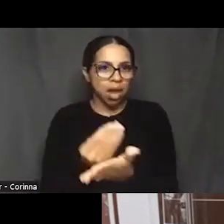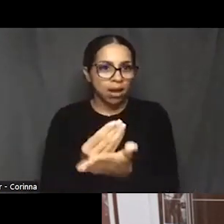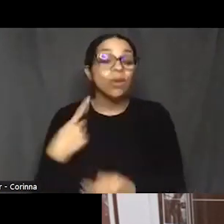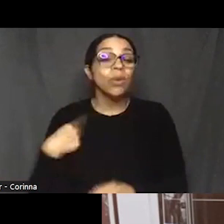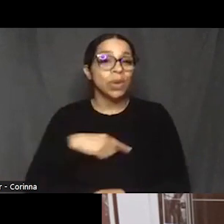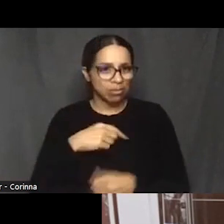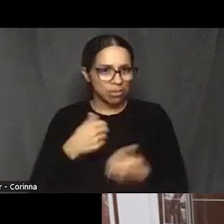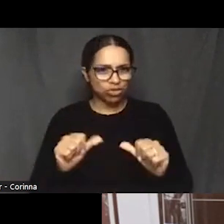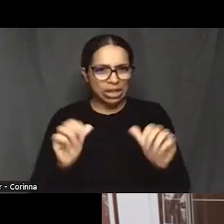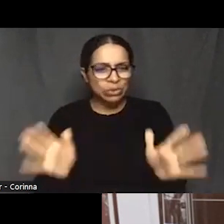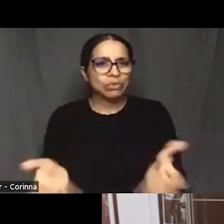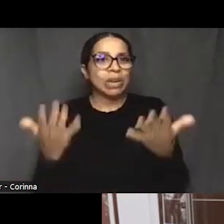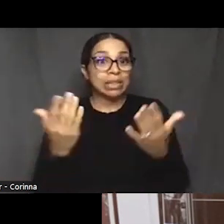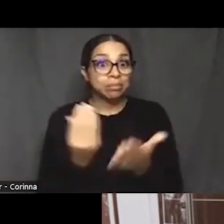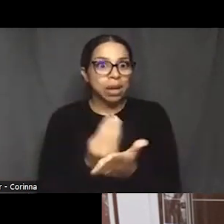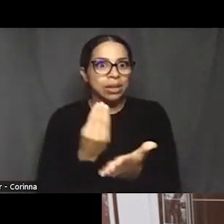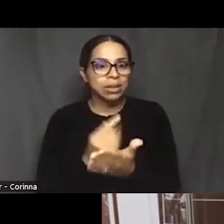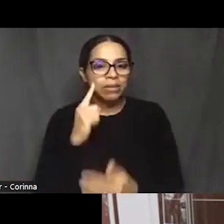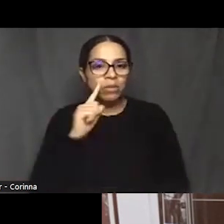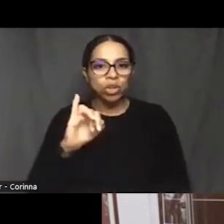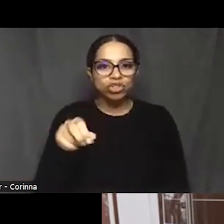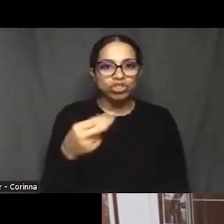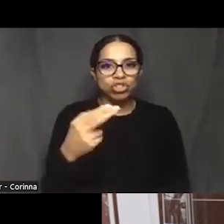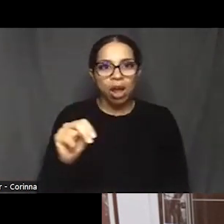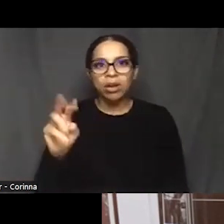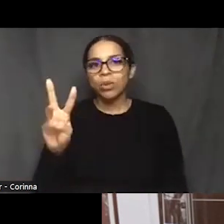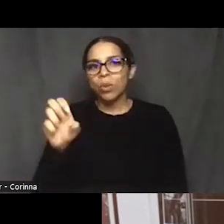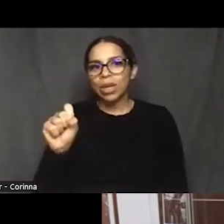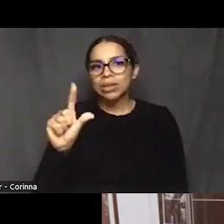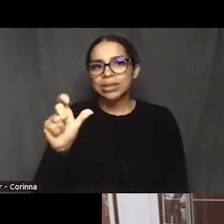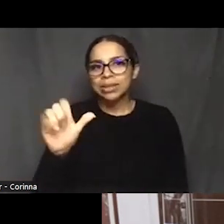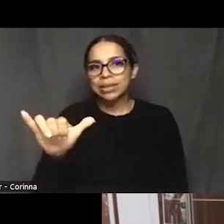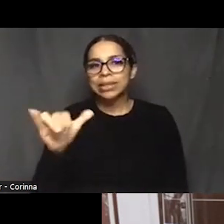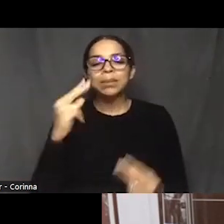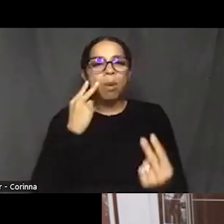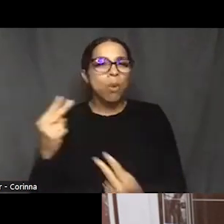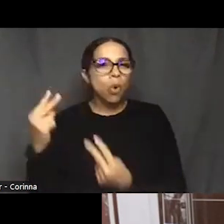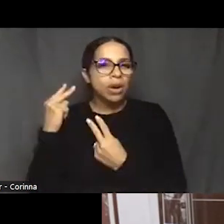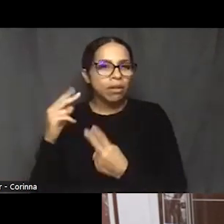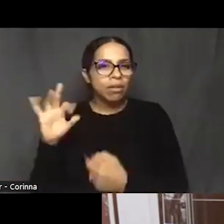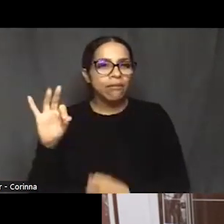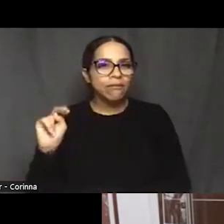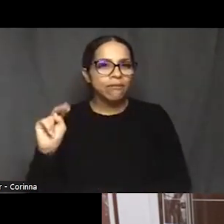to help them restore the church part of the screening fee.